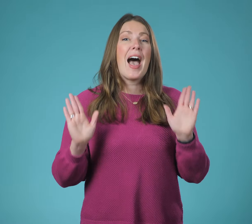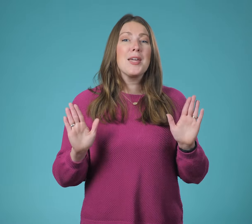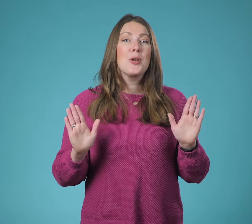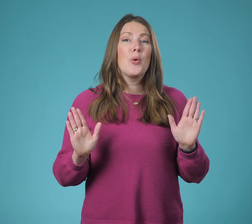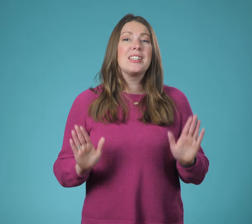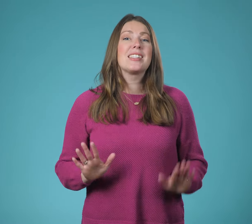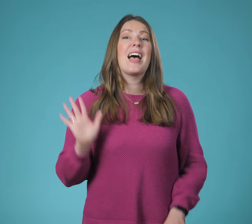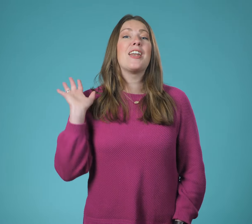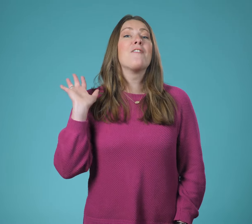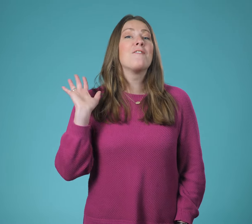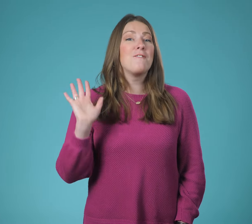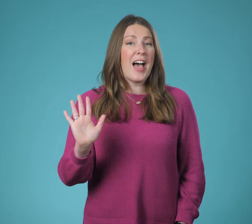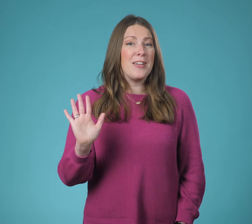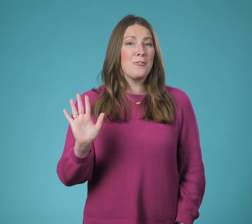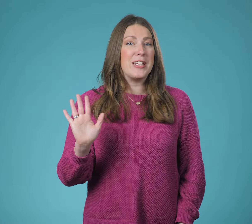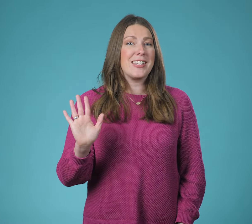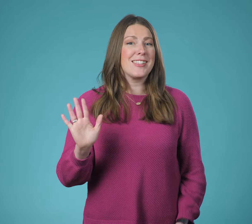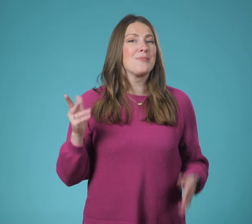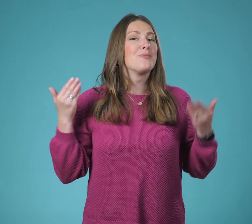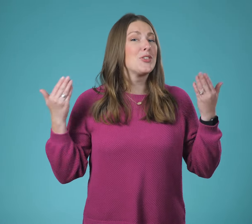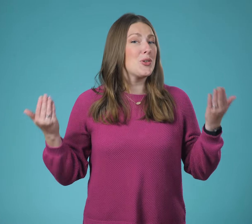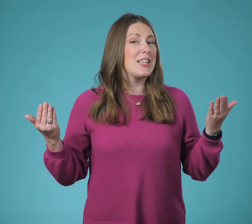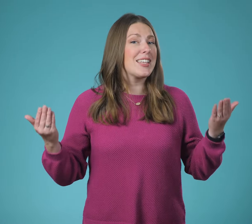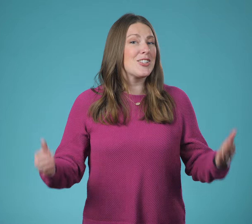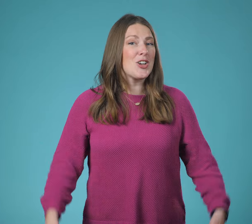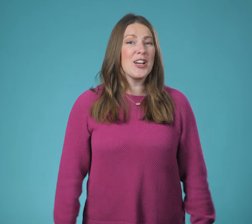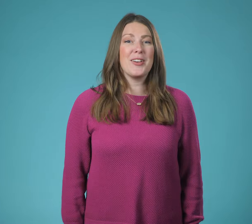I'm going to sign five phrases so let's get started